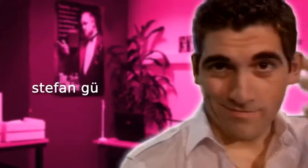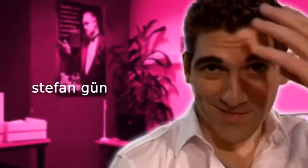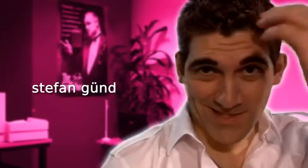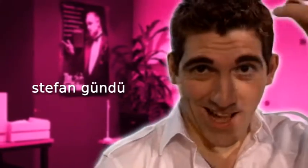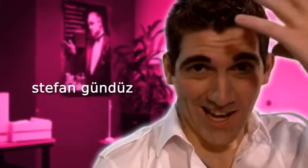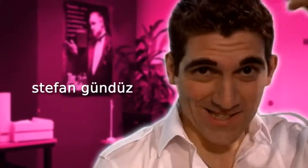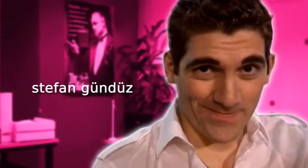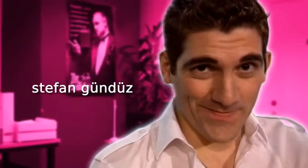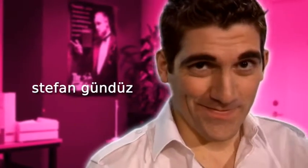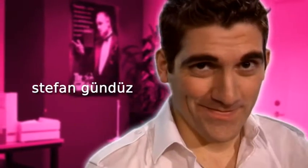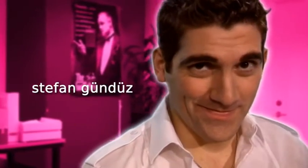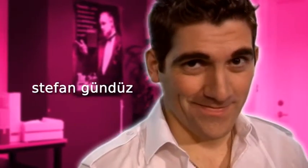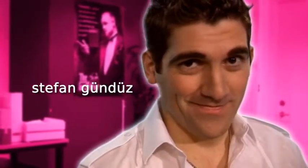Salim